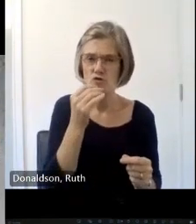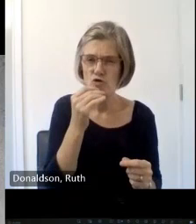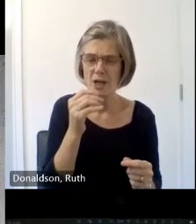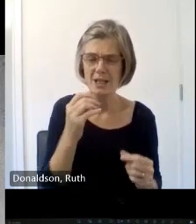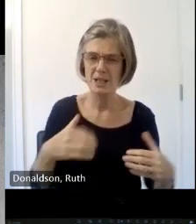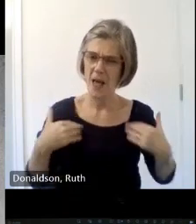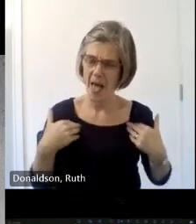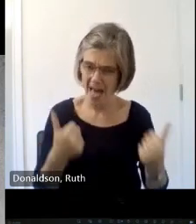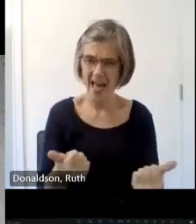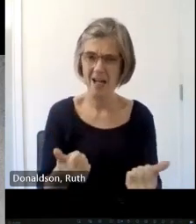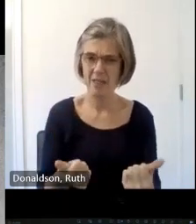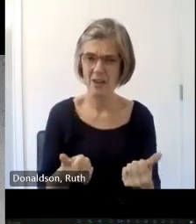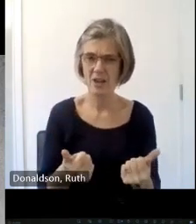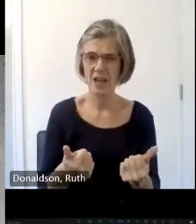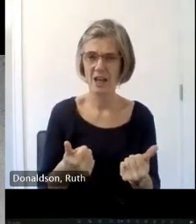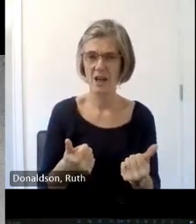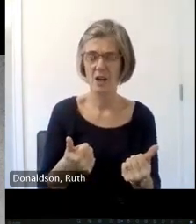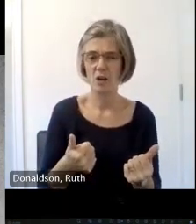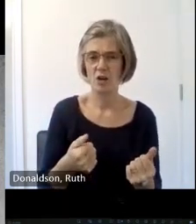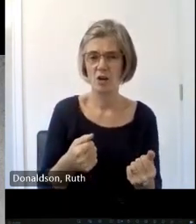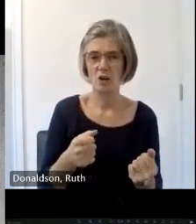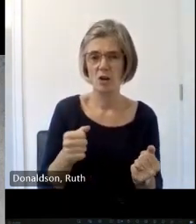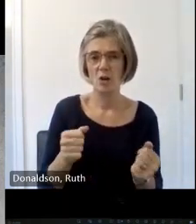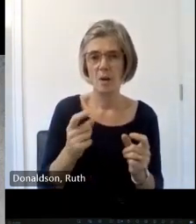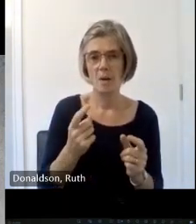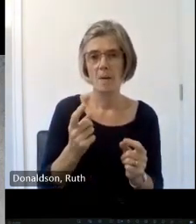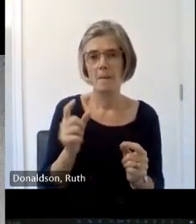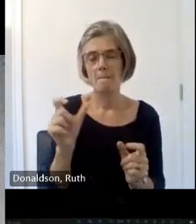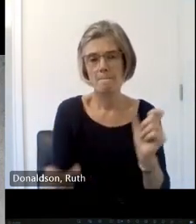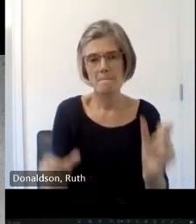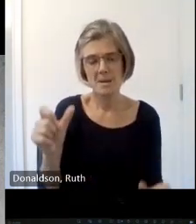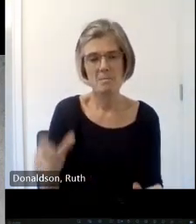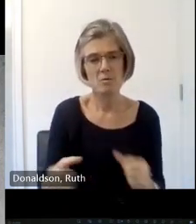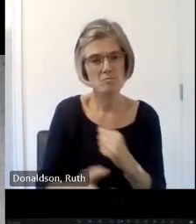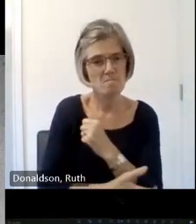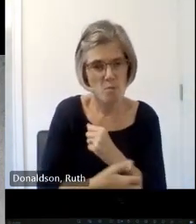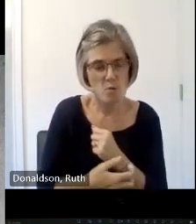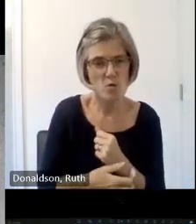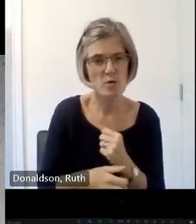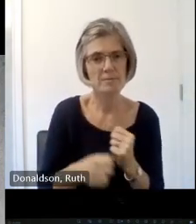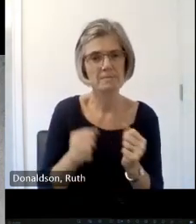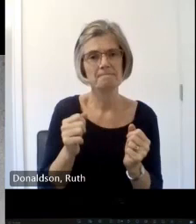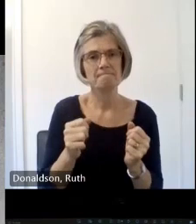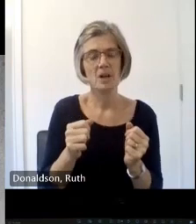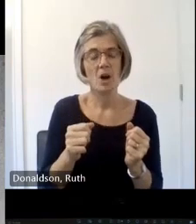popular uh we had almost 2 and a half thousand of them across the country H there were six in the